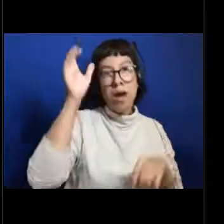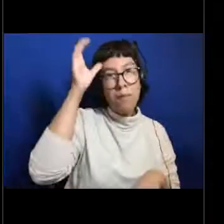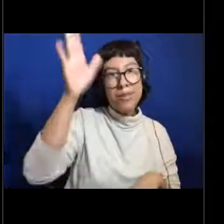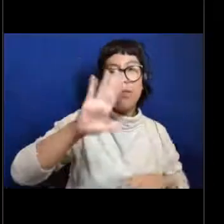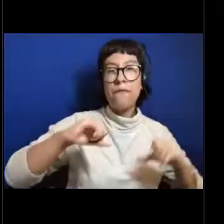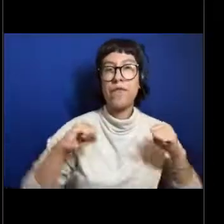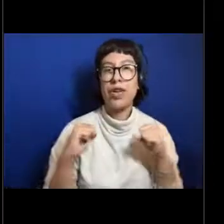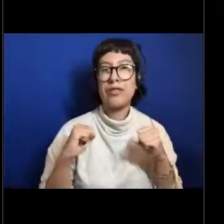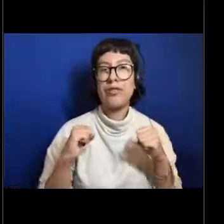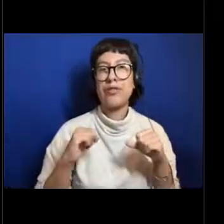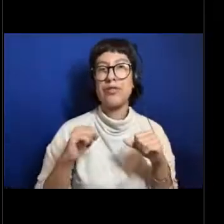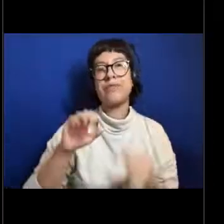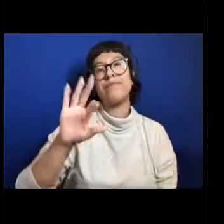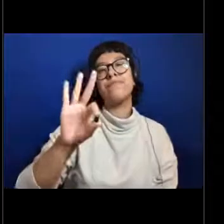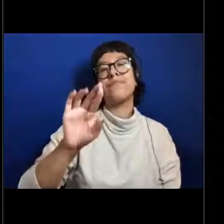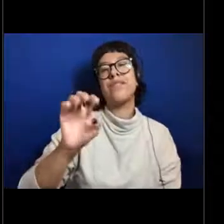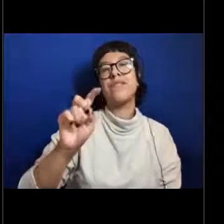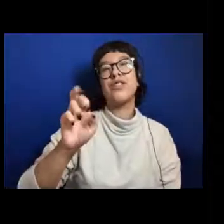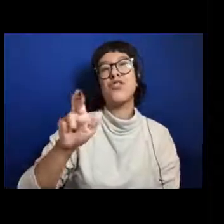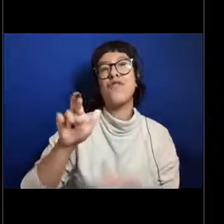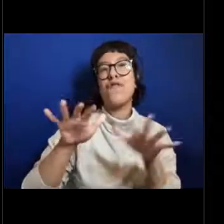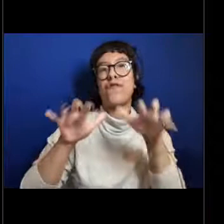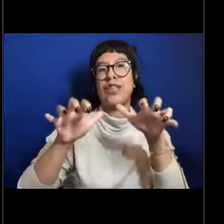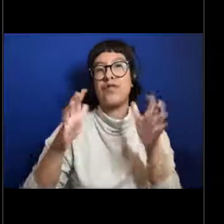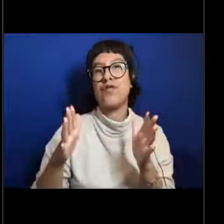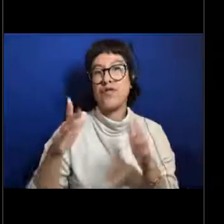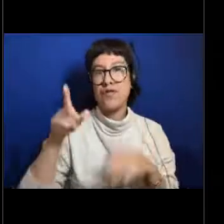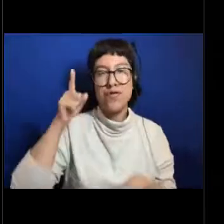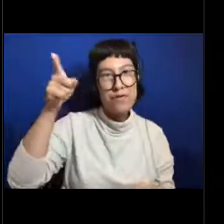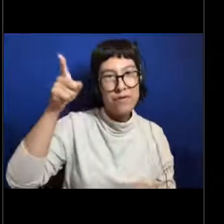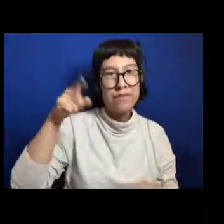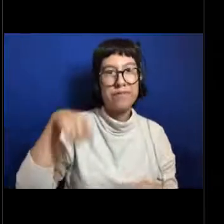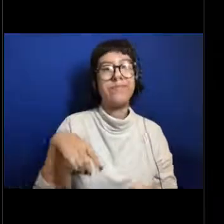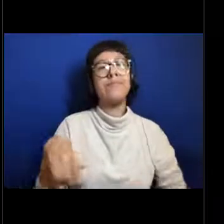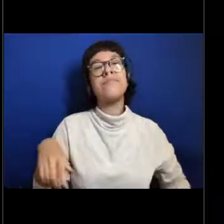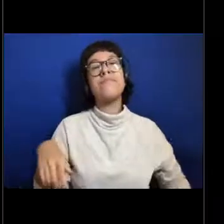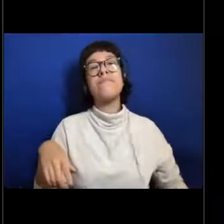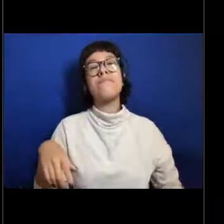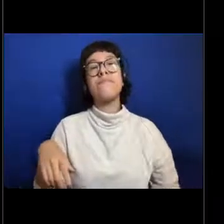if you think about that in terms of how cold that might be. And then the sea floor,